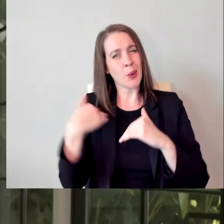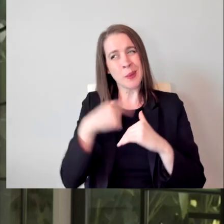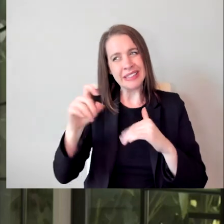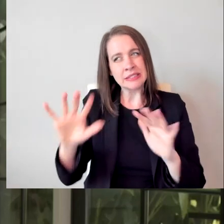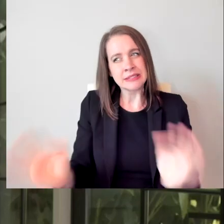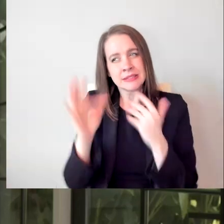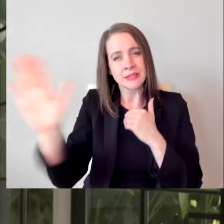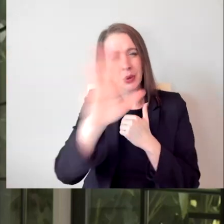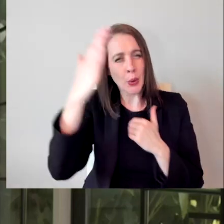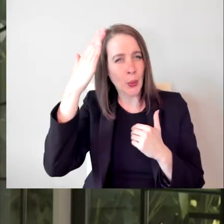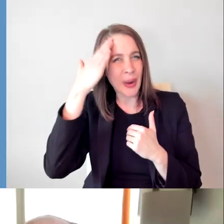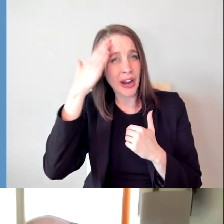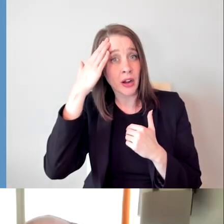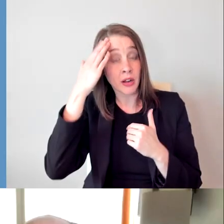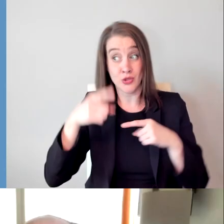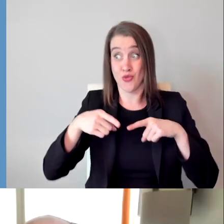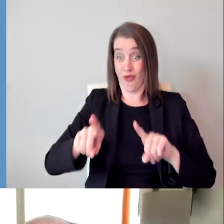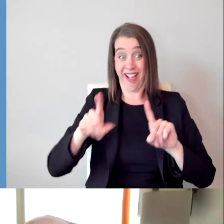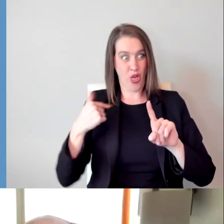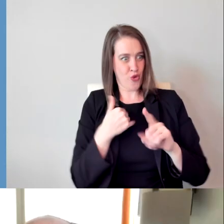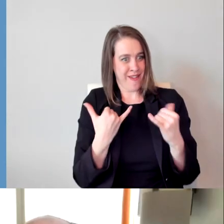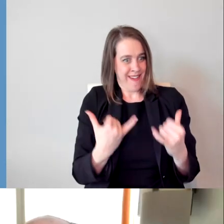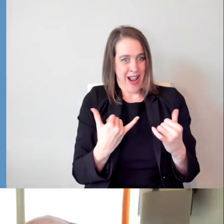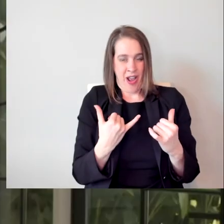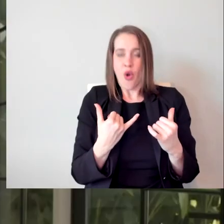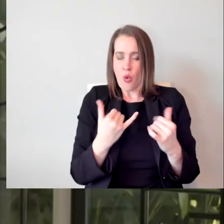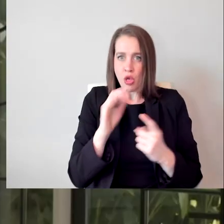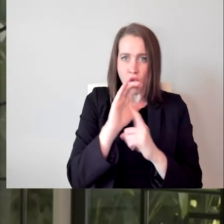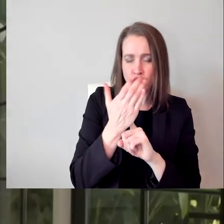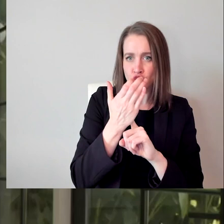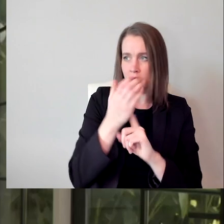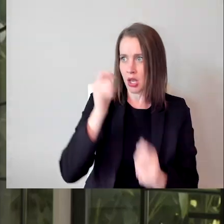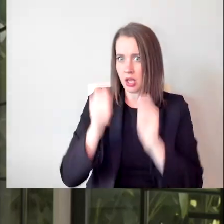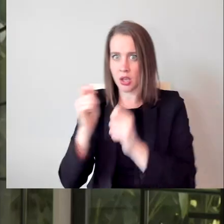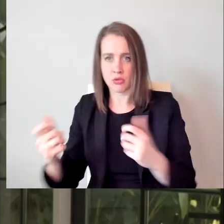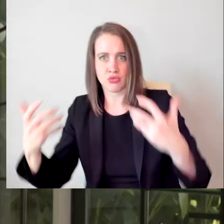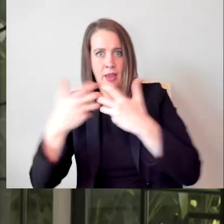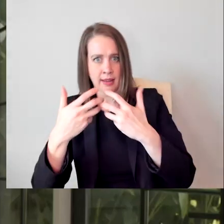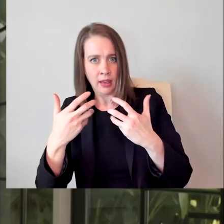of cultural reckoning is really imperative, and a pointing out, include disability